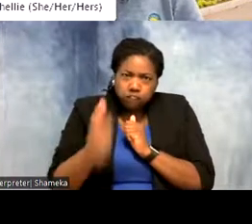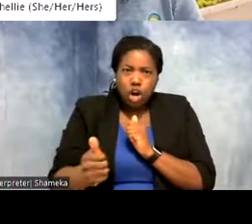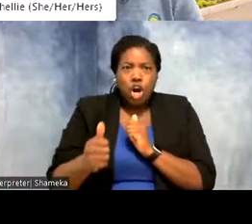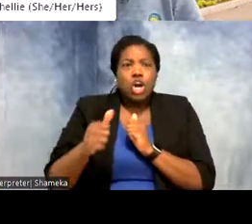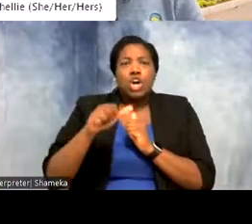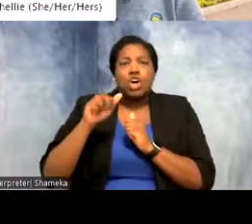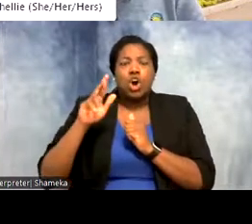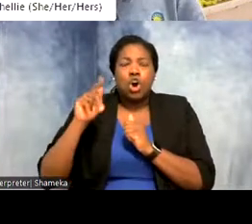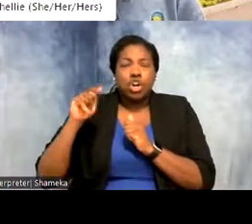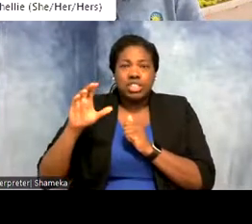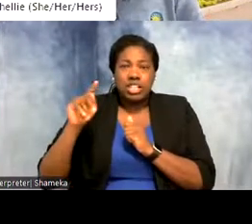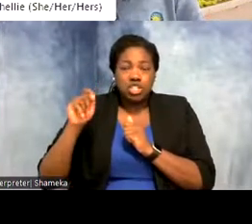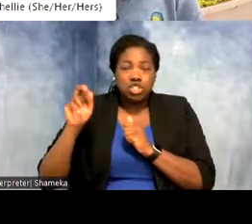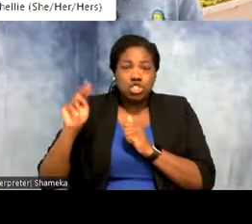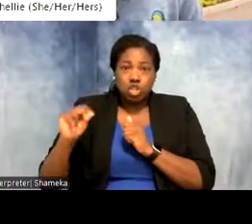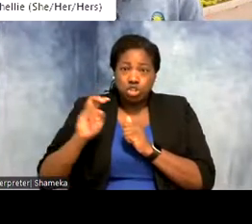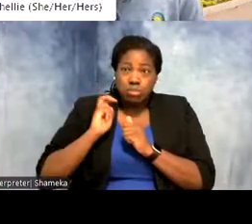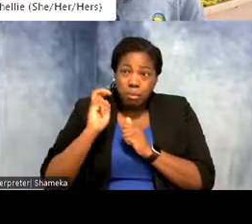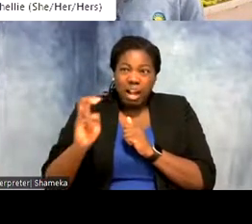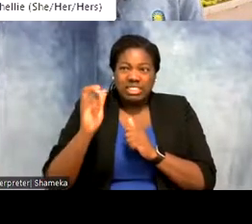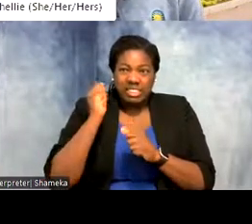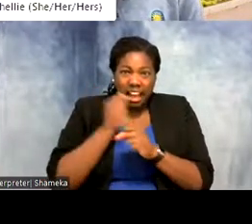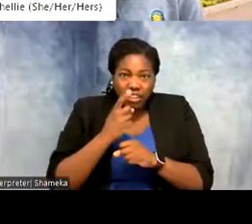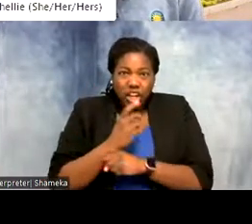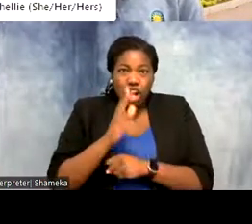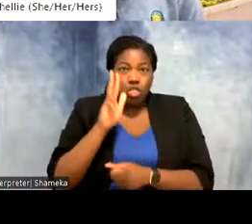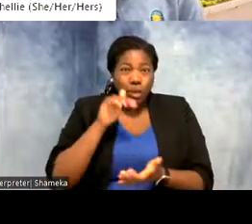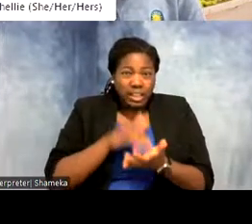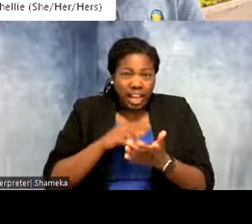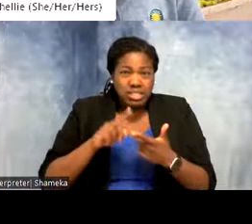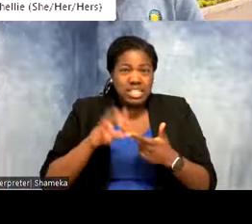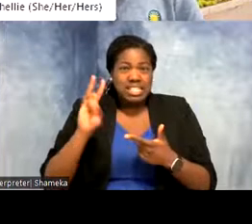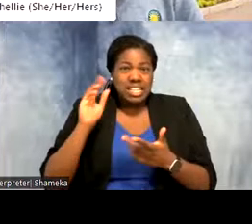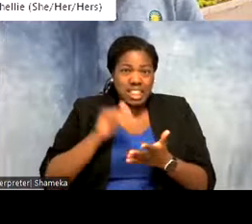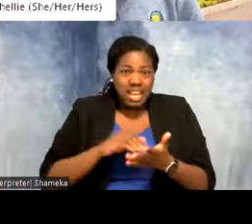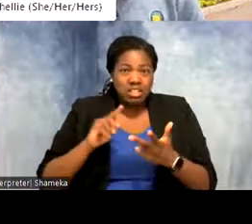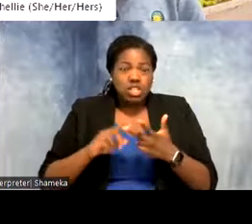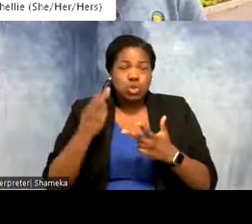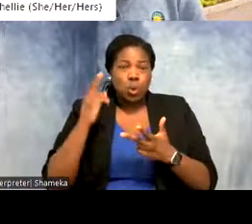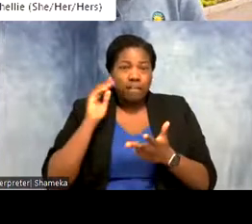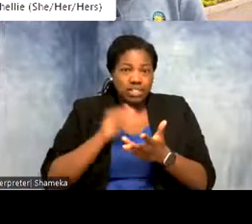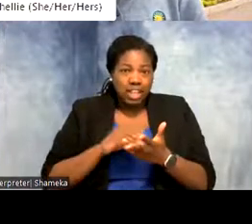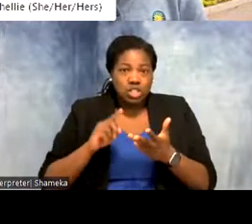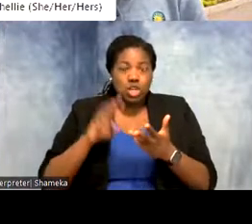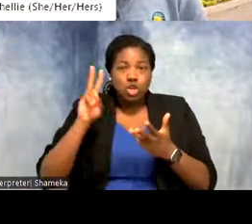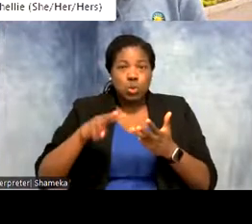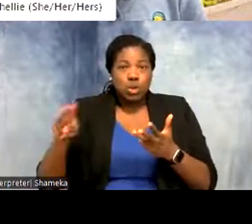every year? Three thousand miles, six thousand miles, twelve thousand miles, twenty two thousand miles.